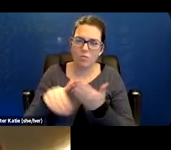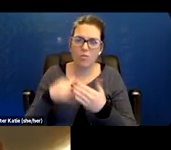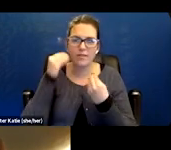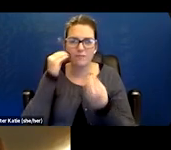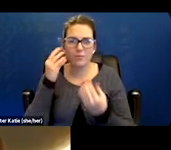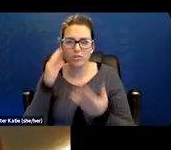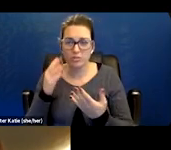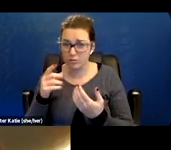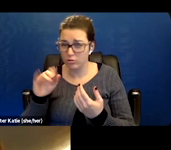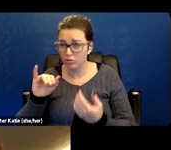Did you want to comment any further Julie?